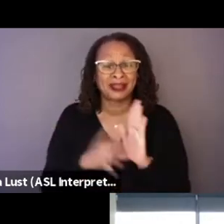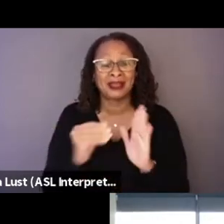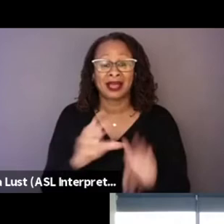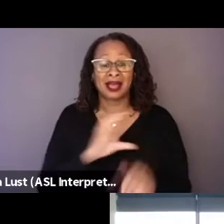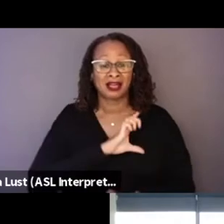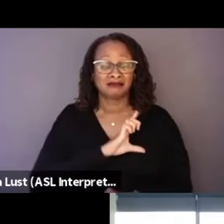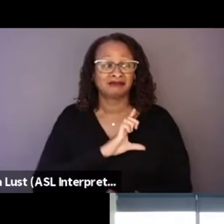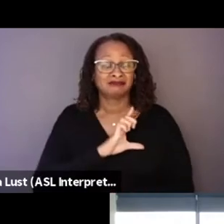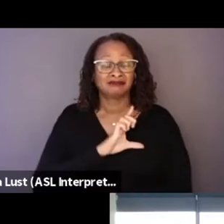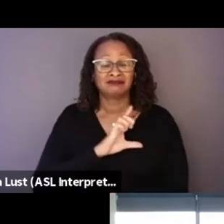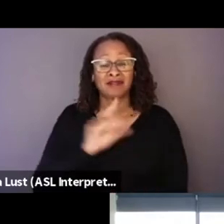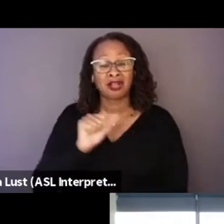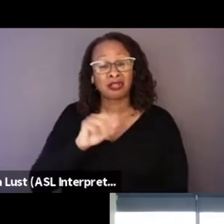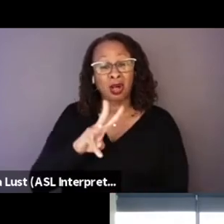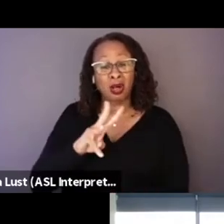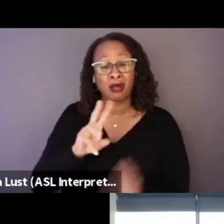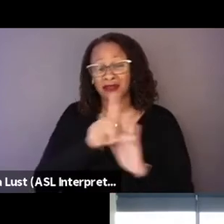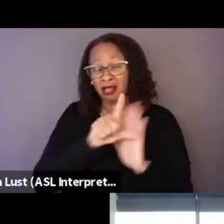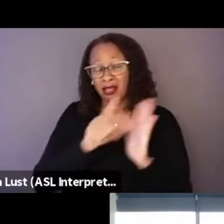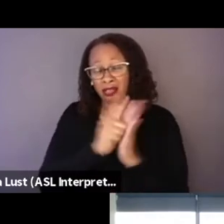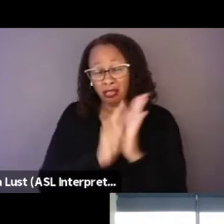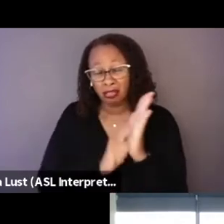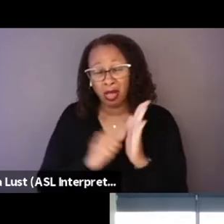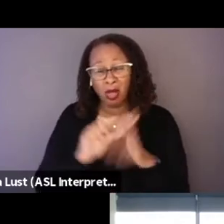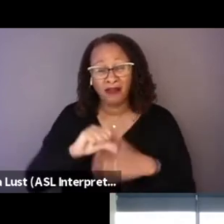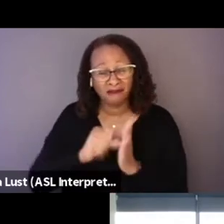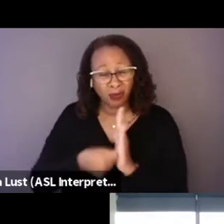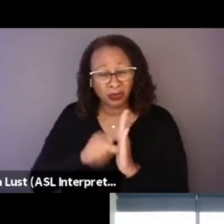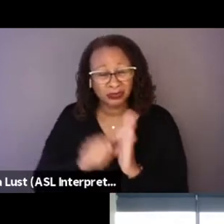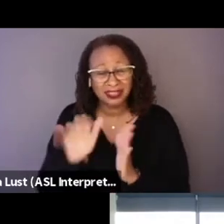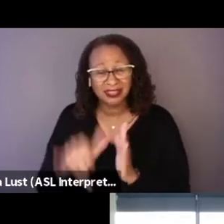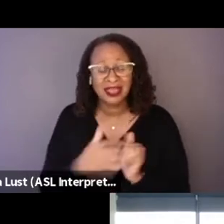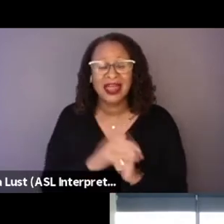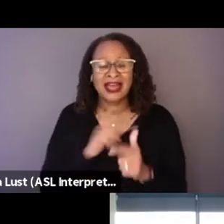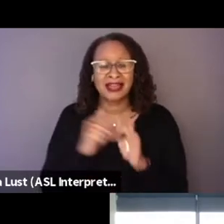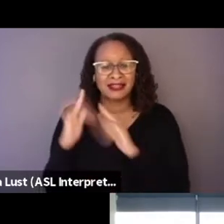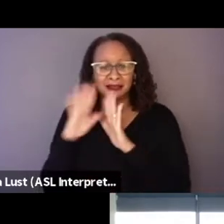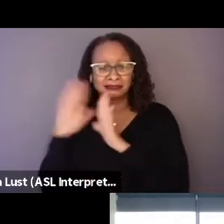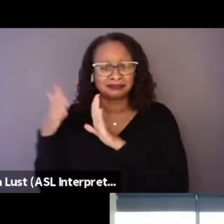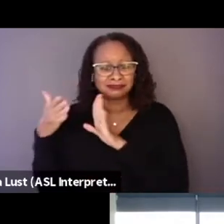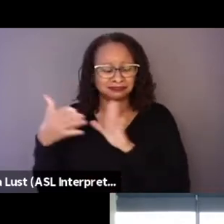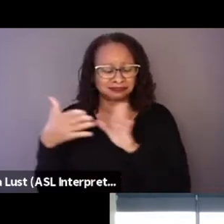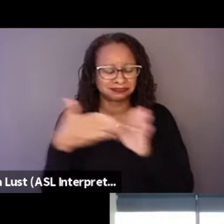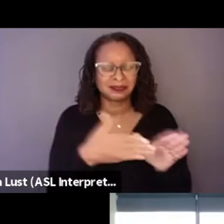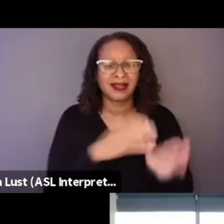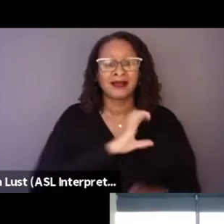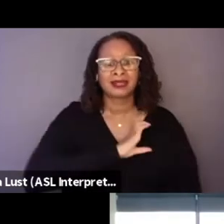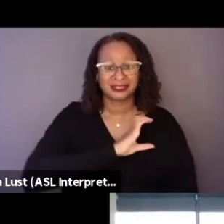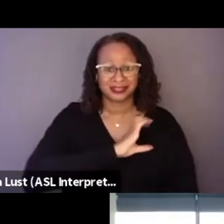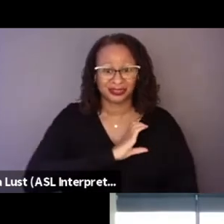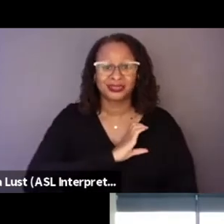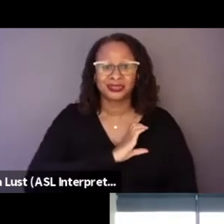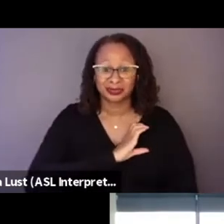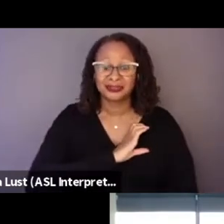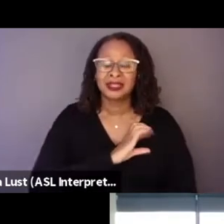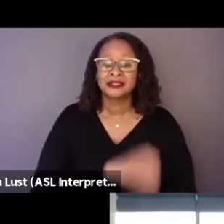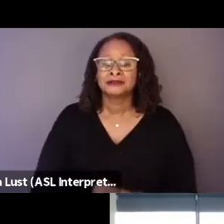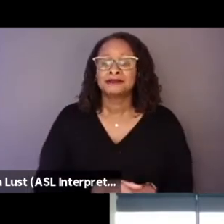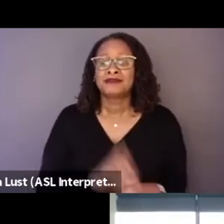and we little by little gravitated towards the figure of cops. And then when we finally got to them,